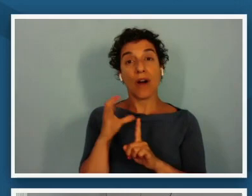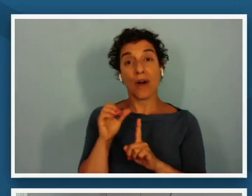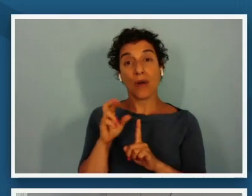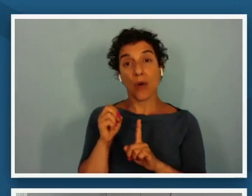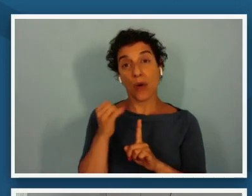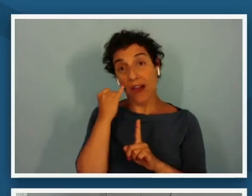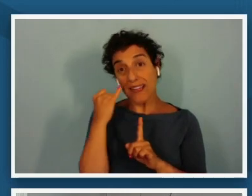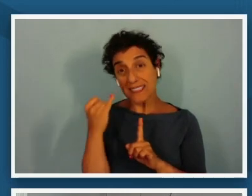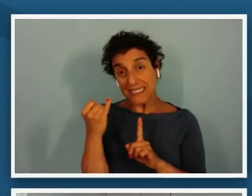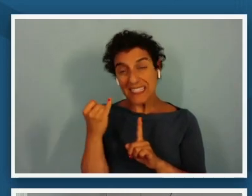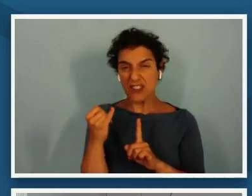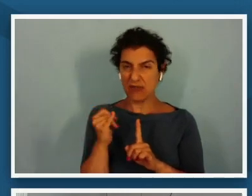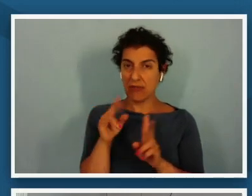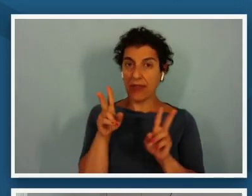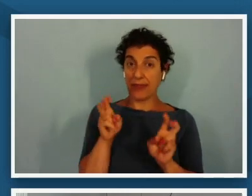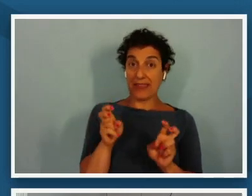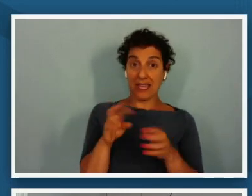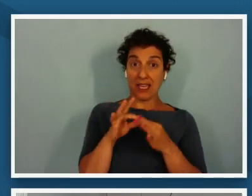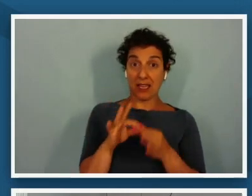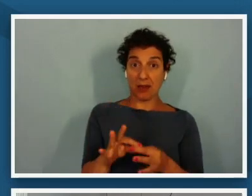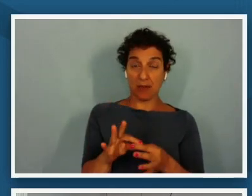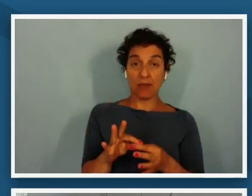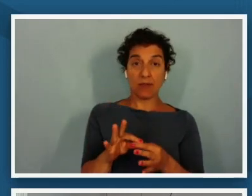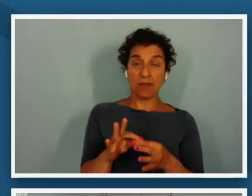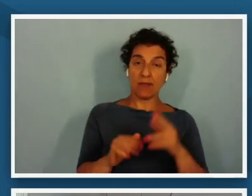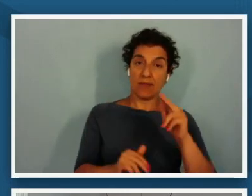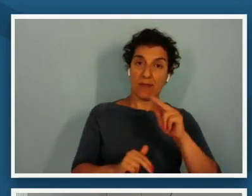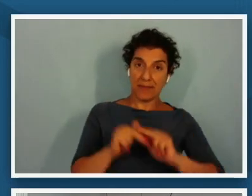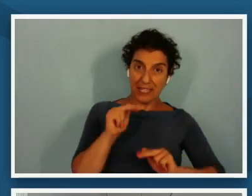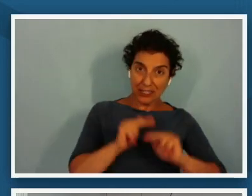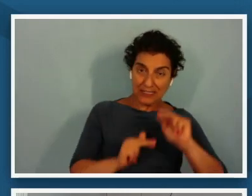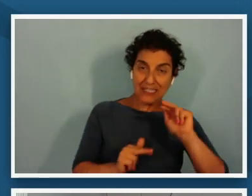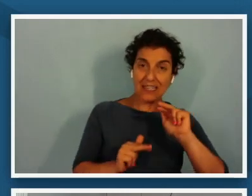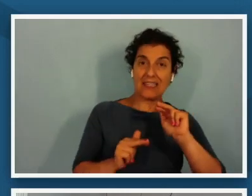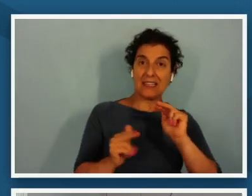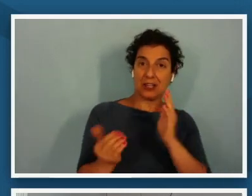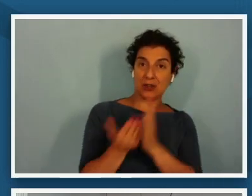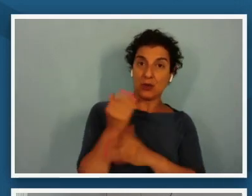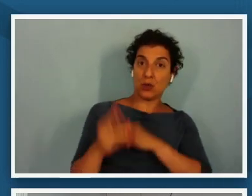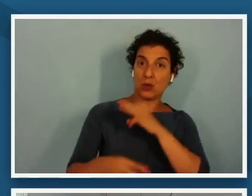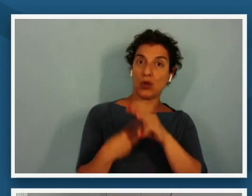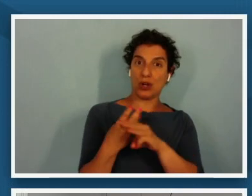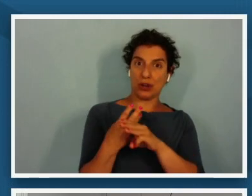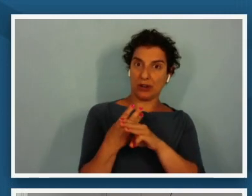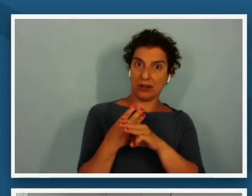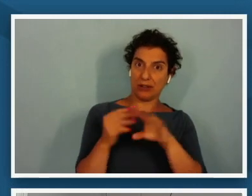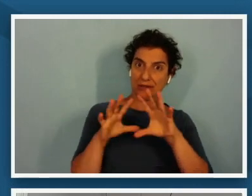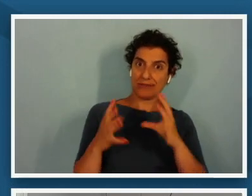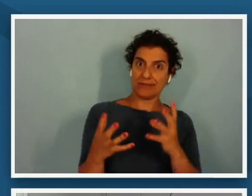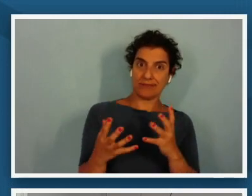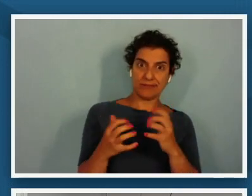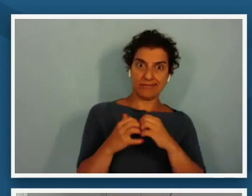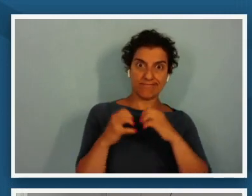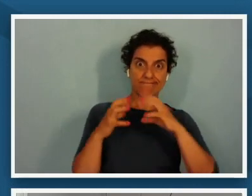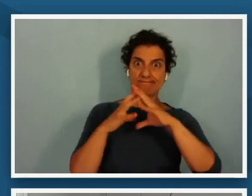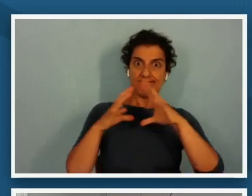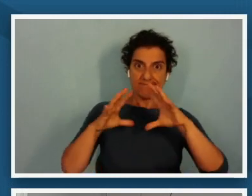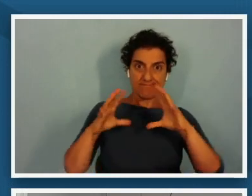themes was this idea of building a new world